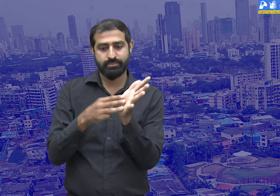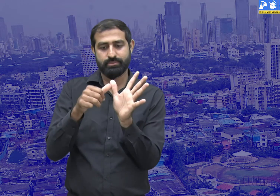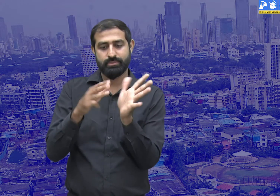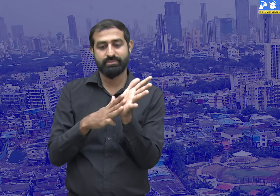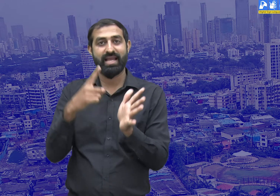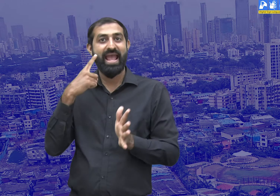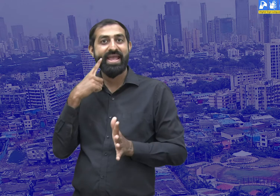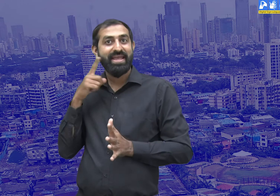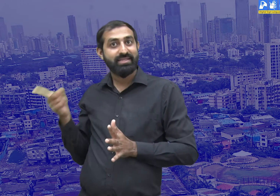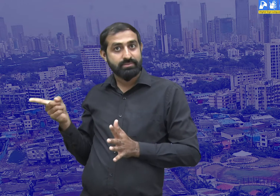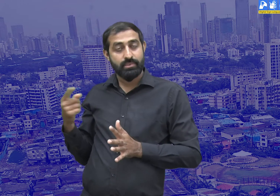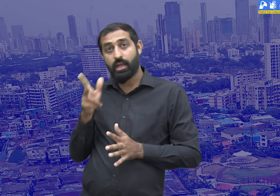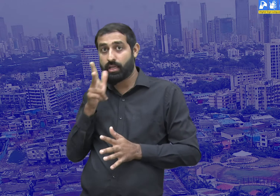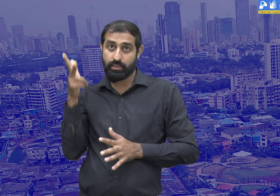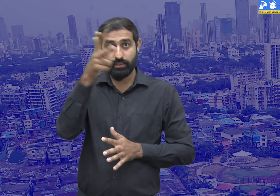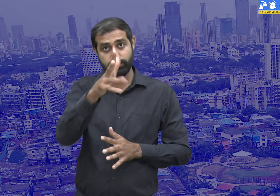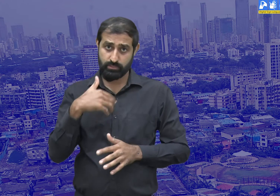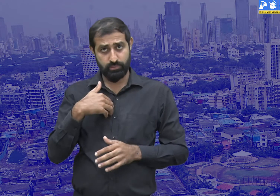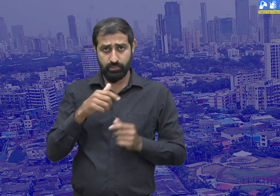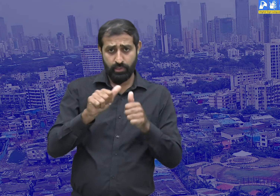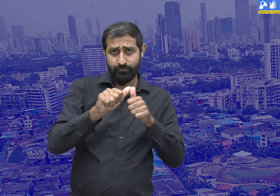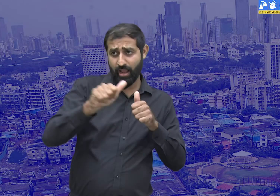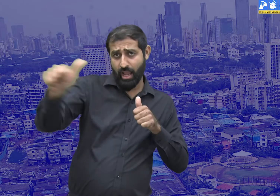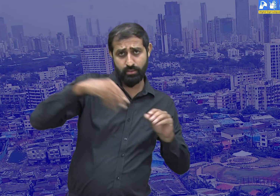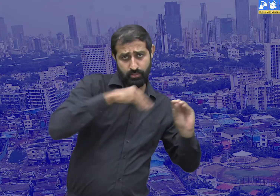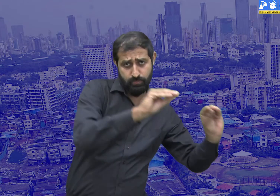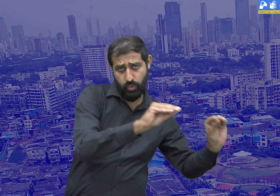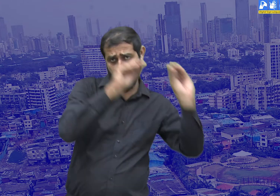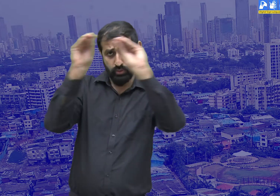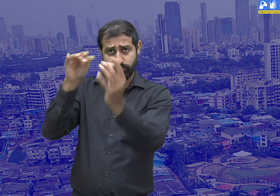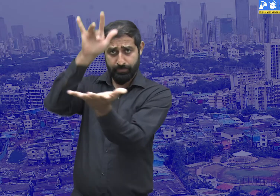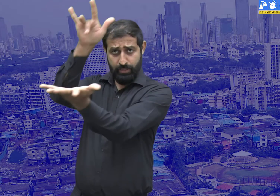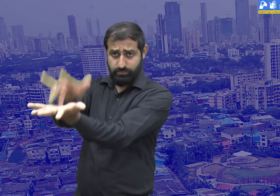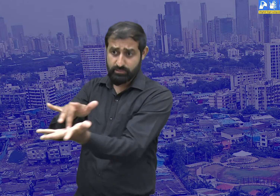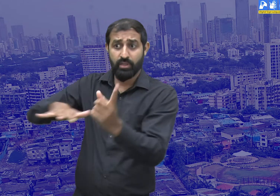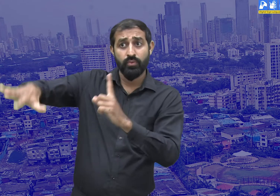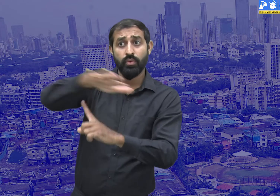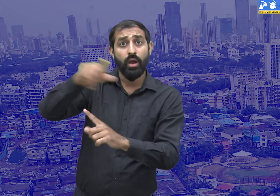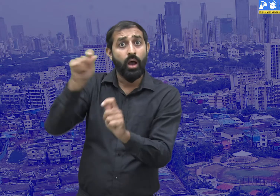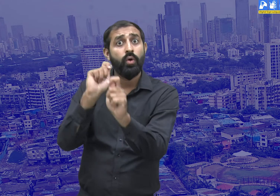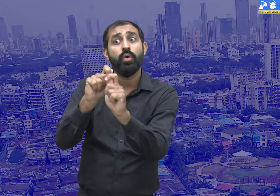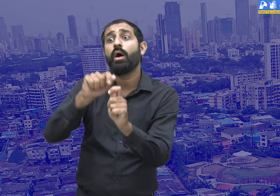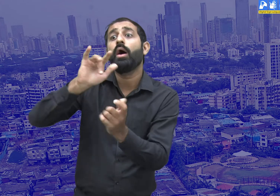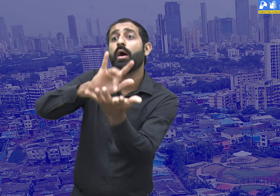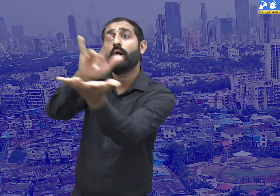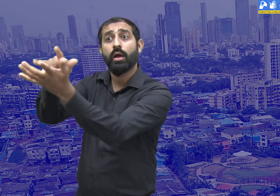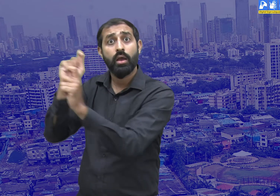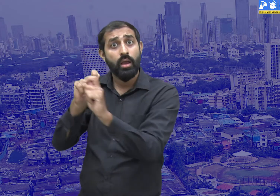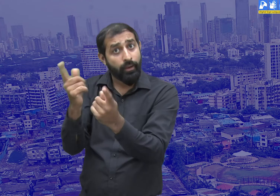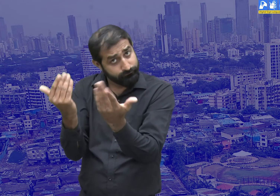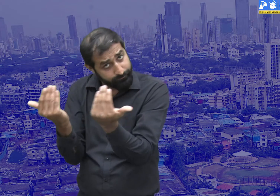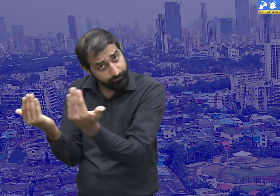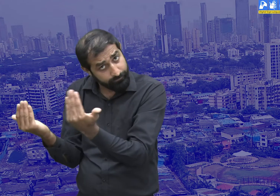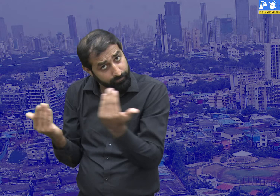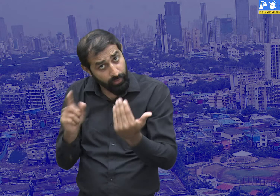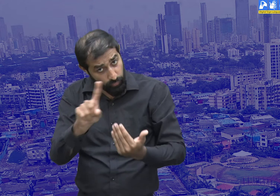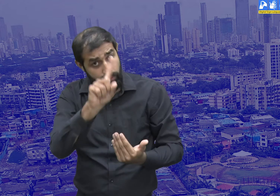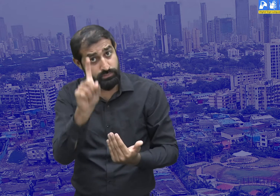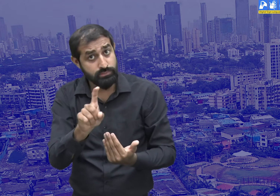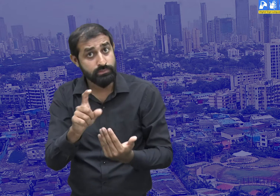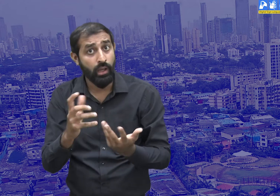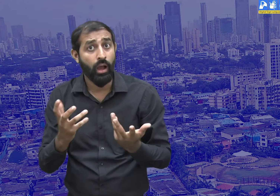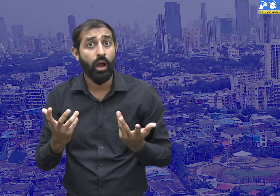And Mami, will she get some other work there!